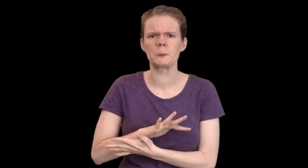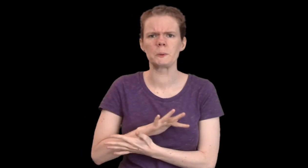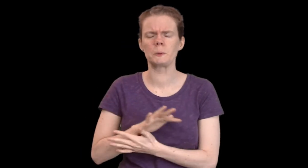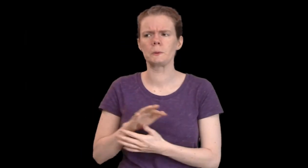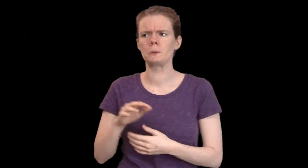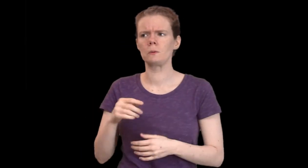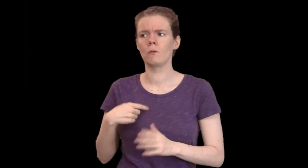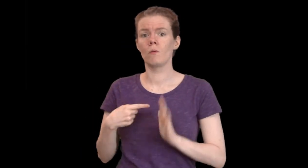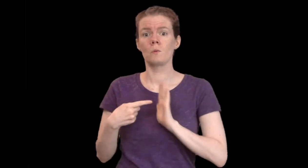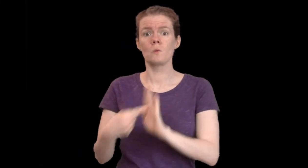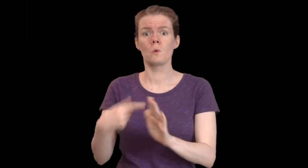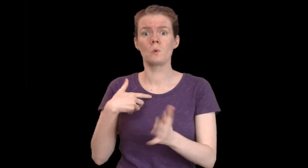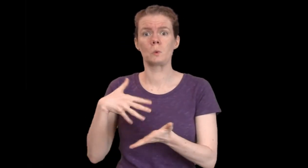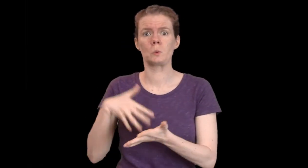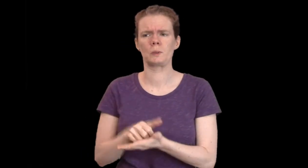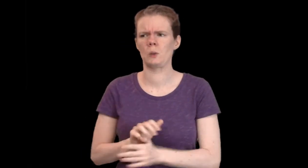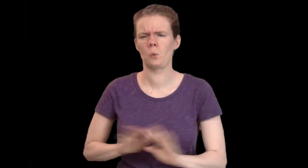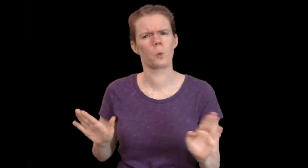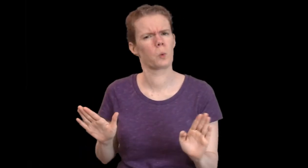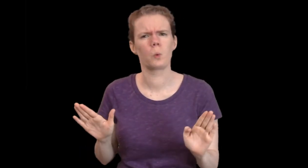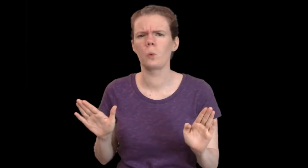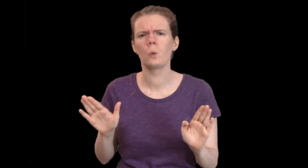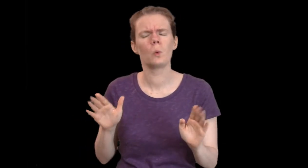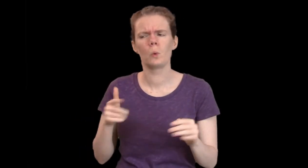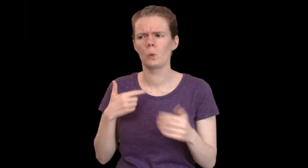He covers it up to hide his vulnerability.